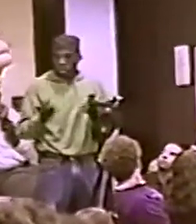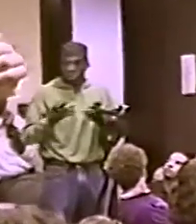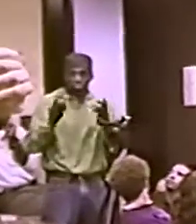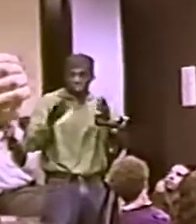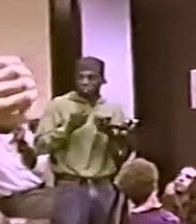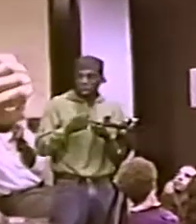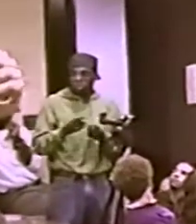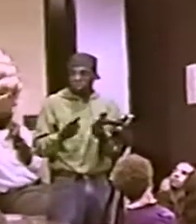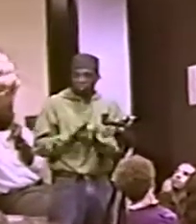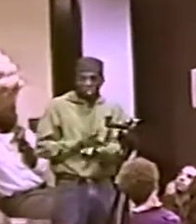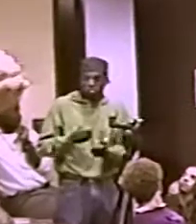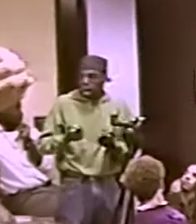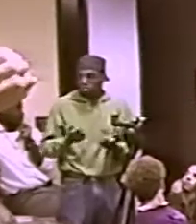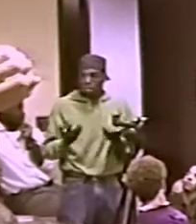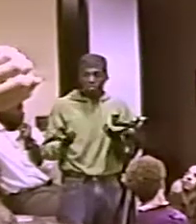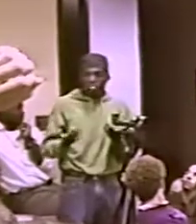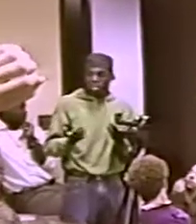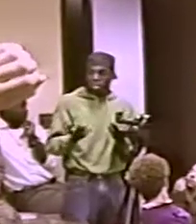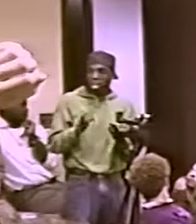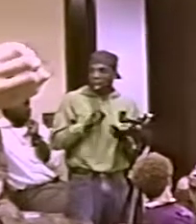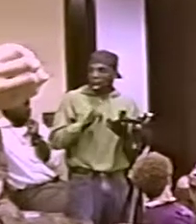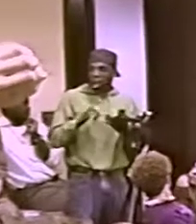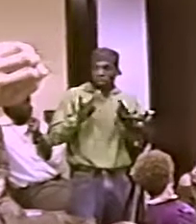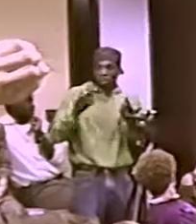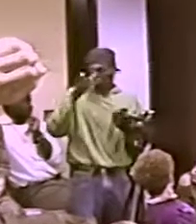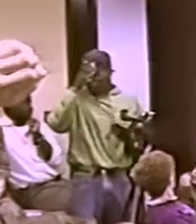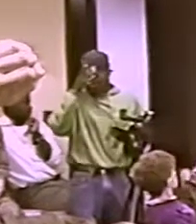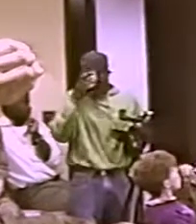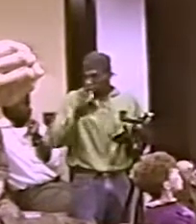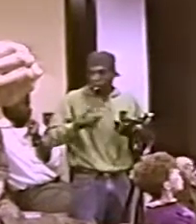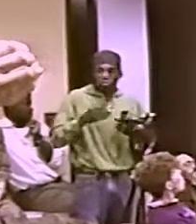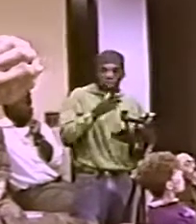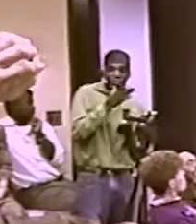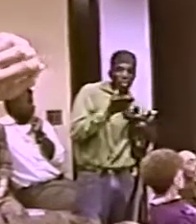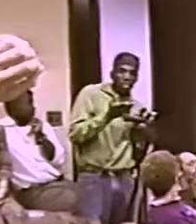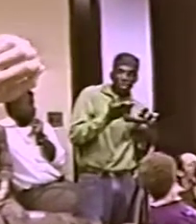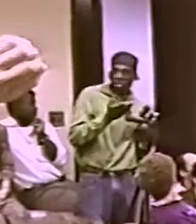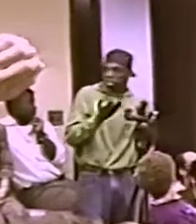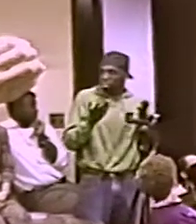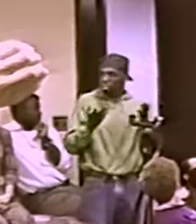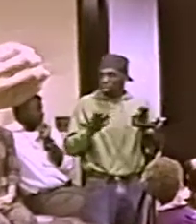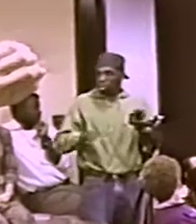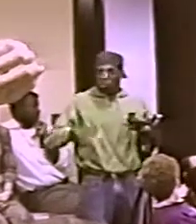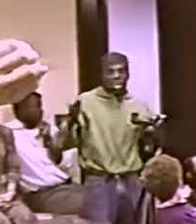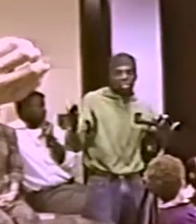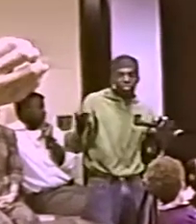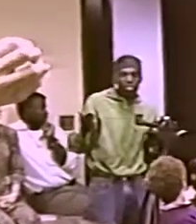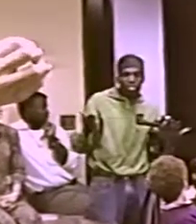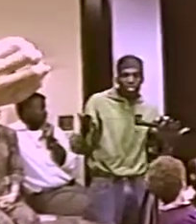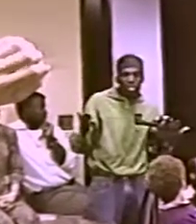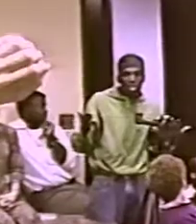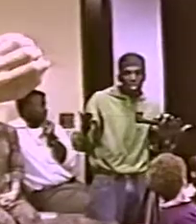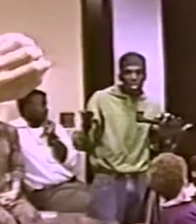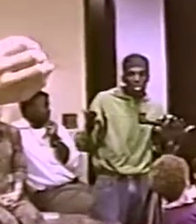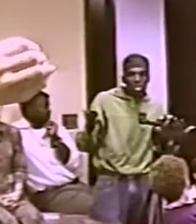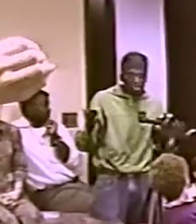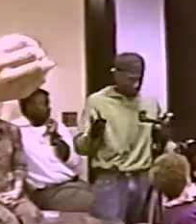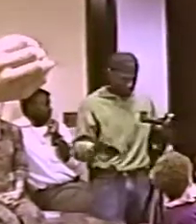FOR NOW, I NEED TO BE IN THE GAME. OK? I LOST 3 FRIENDS TO ... PROBLEM, DRUG PROBLEM, EVERYTHING.